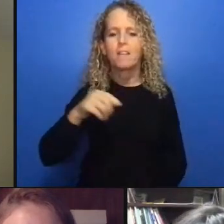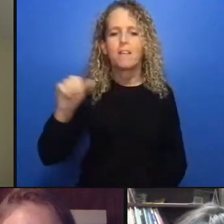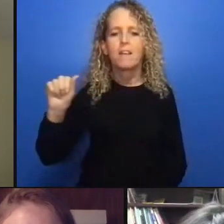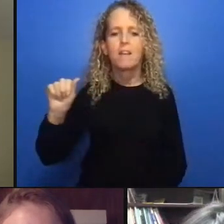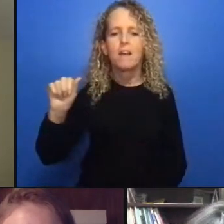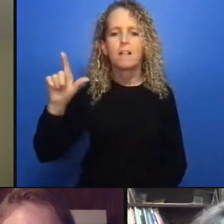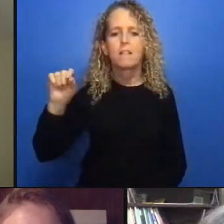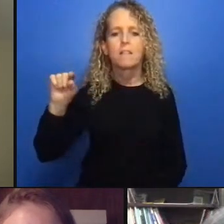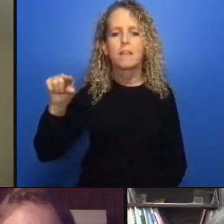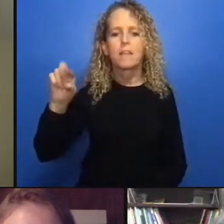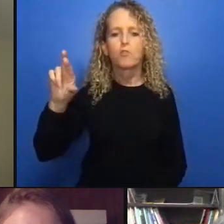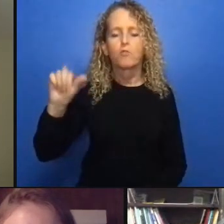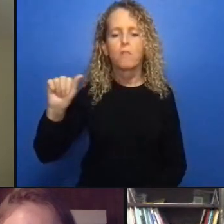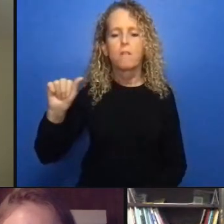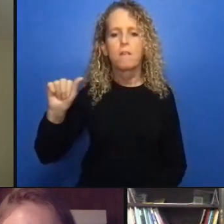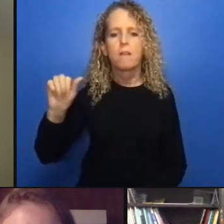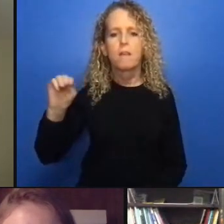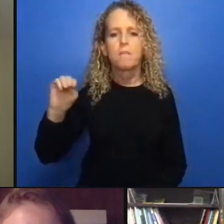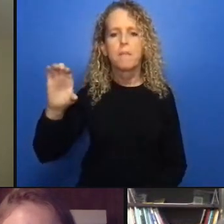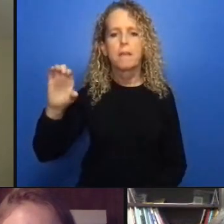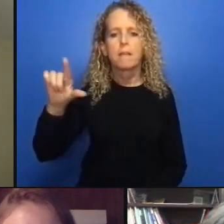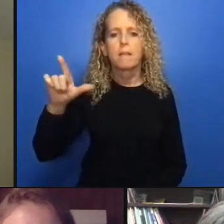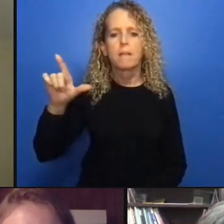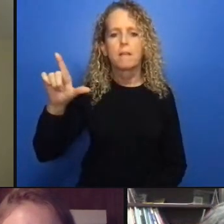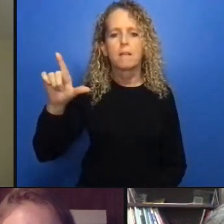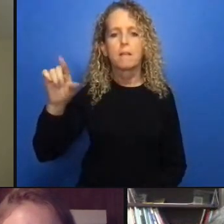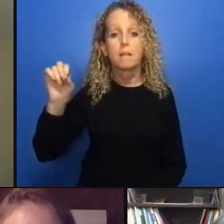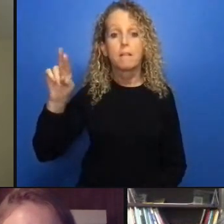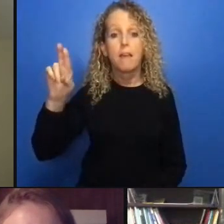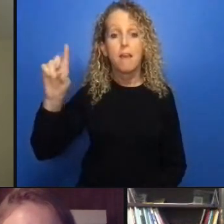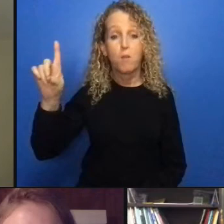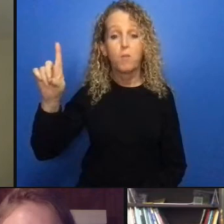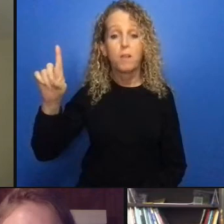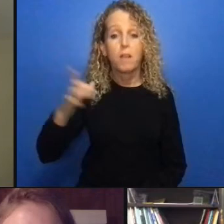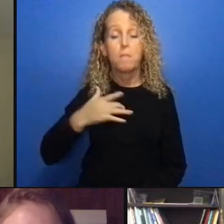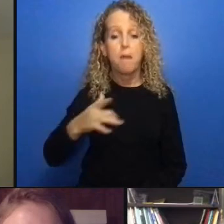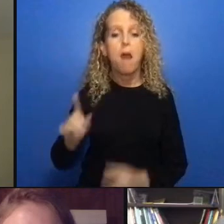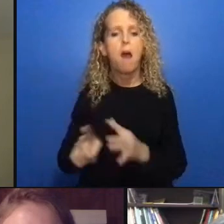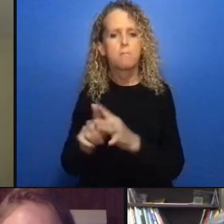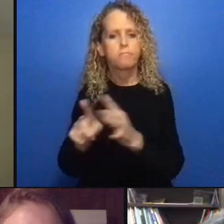pretrial incarceration should be a last resort and conditions should be only